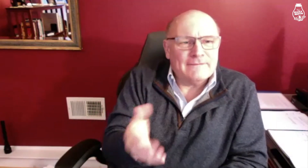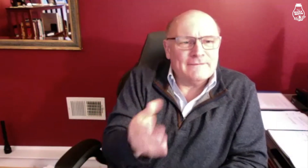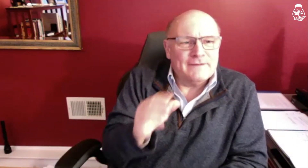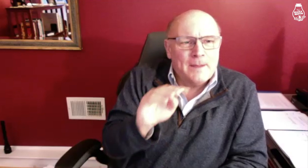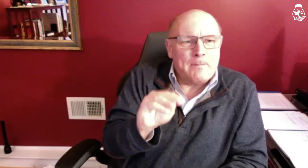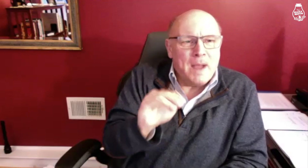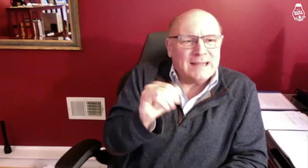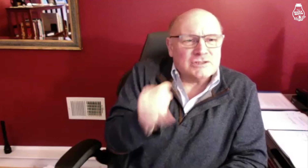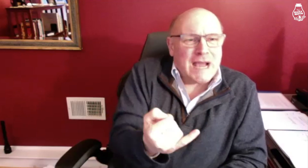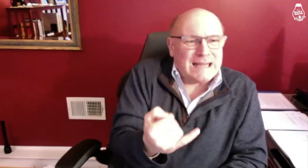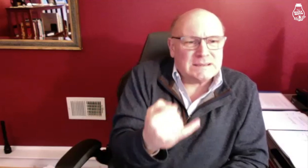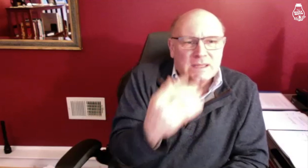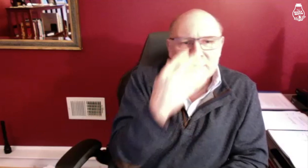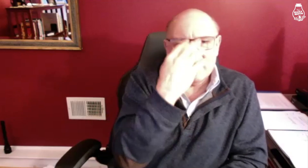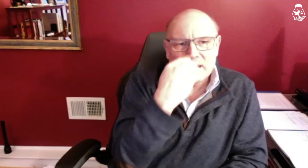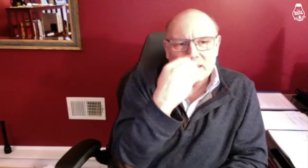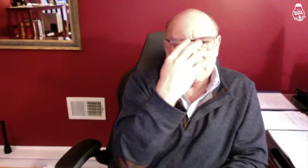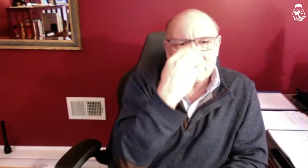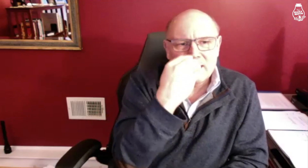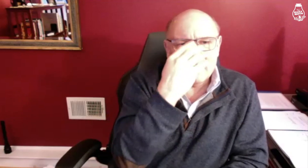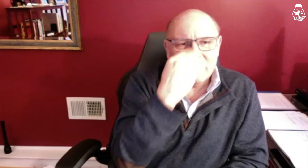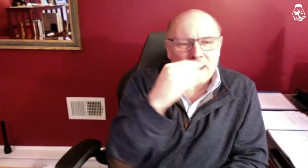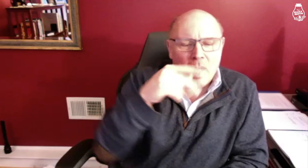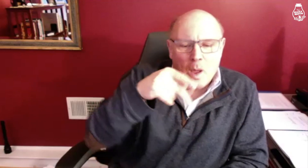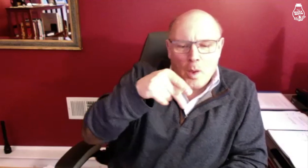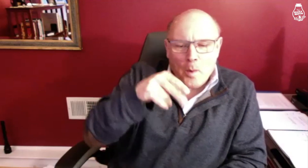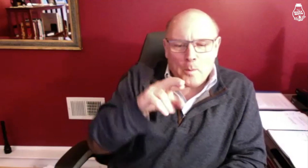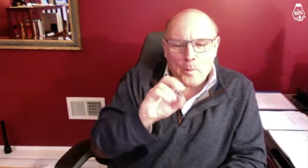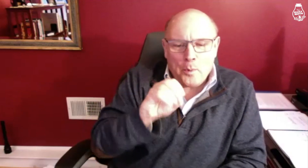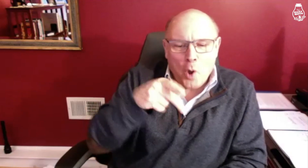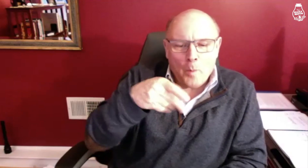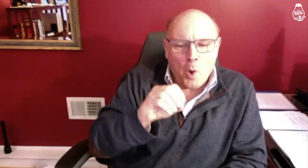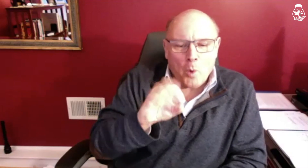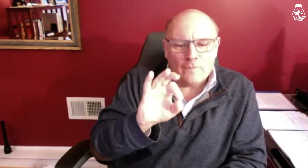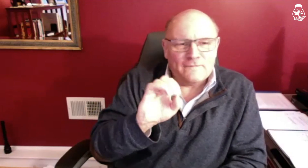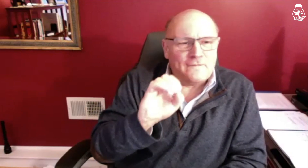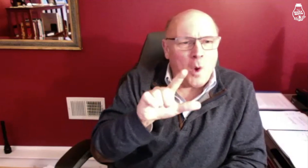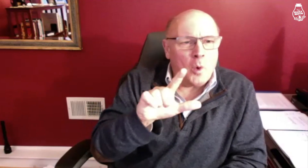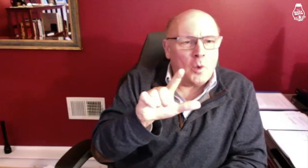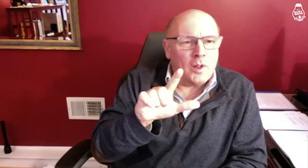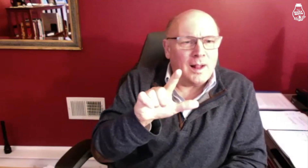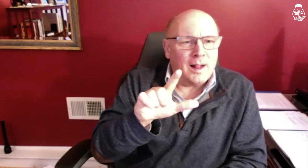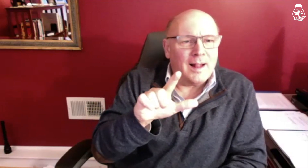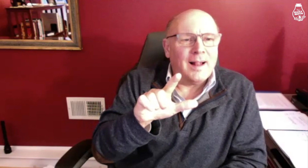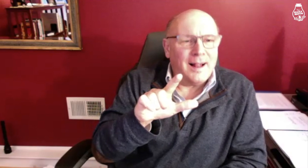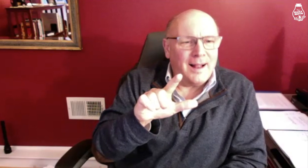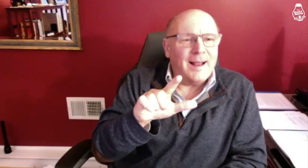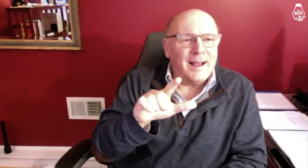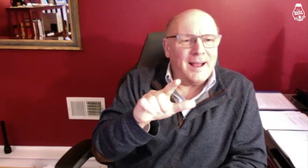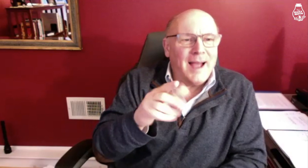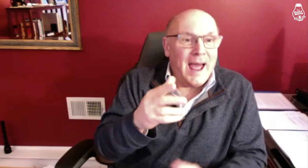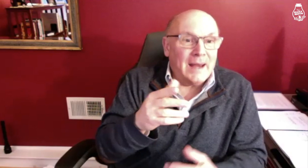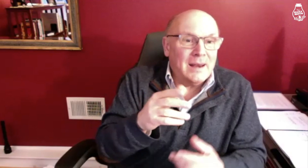who gave Jackson the sleeping drug propofol.